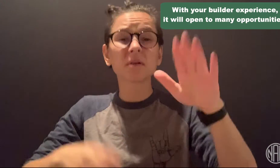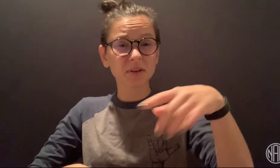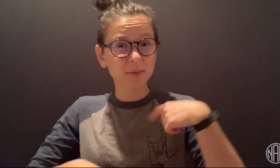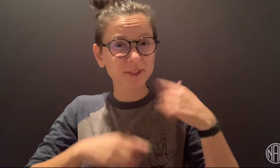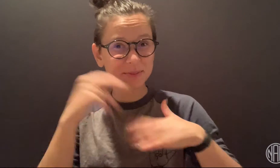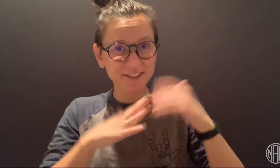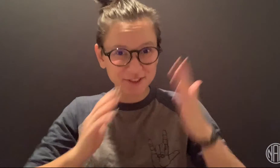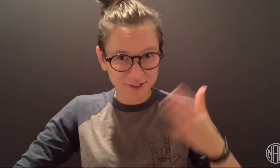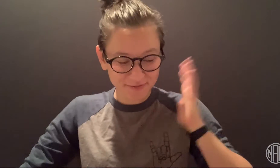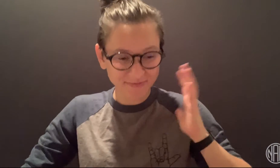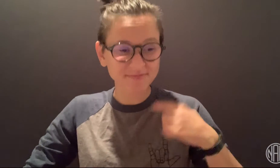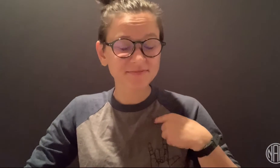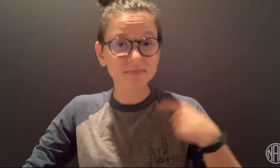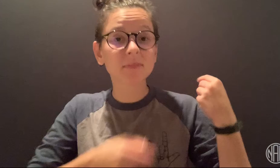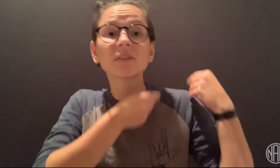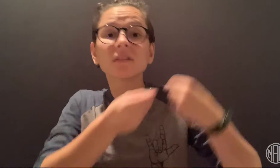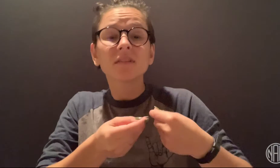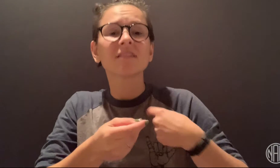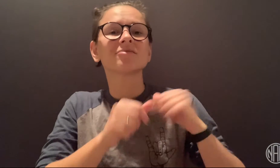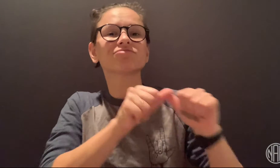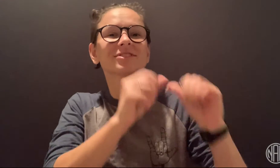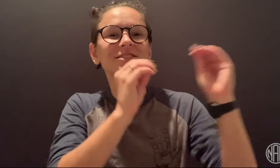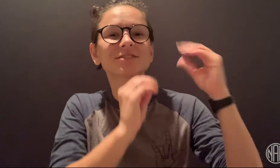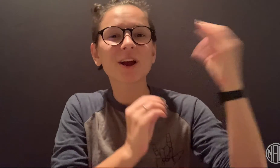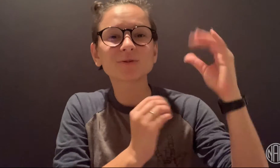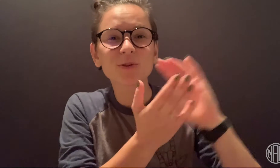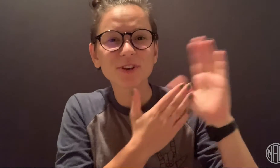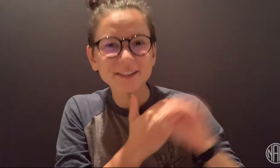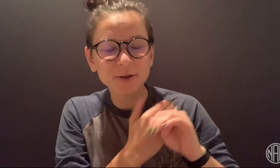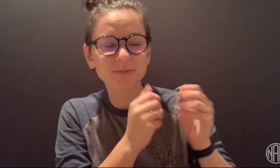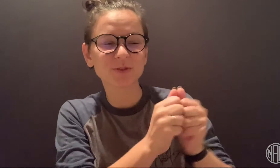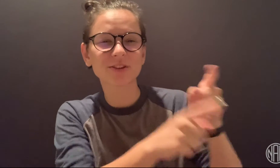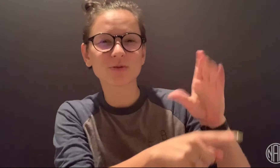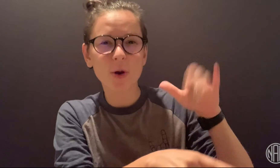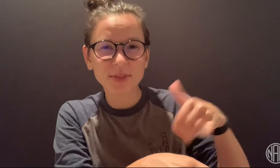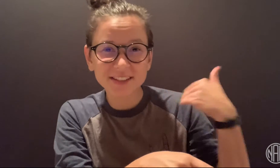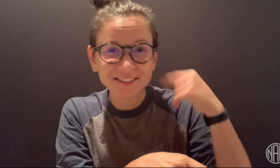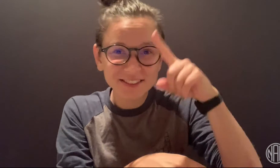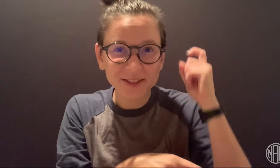As a former builder, I now teach outdoor curriculum with CorpsThat last summer